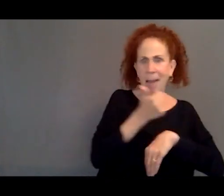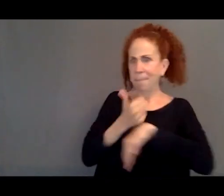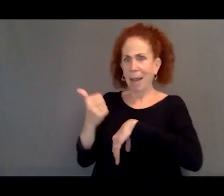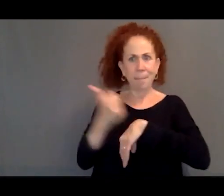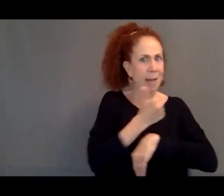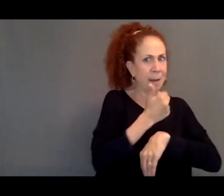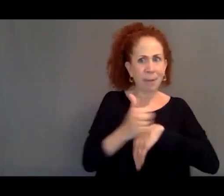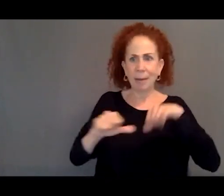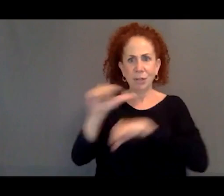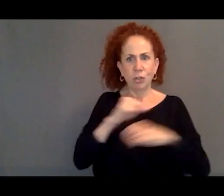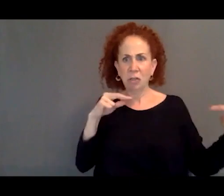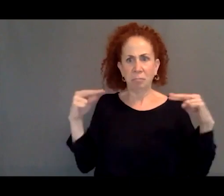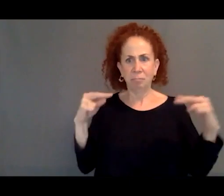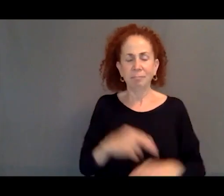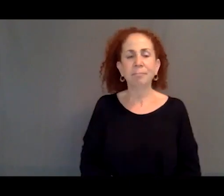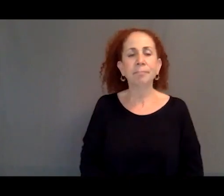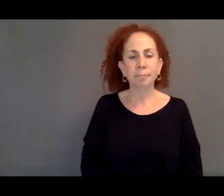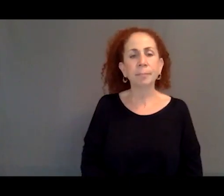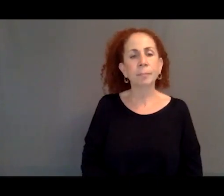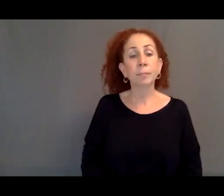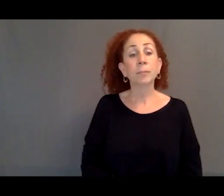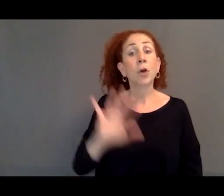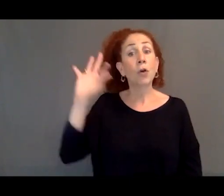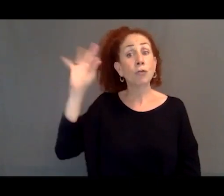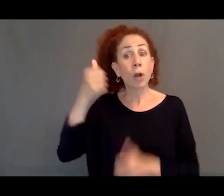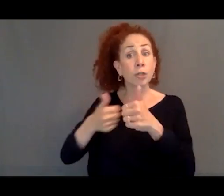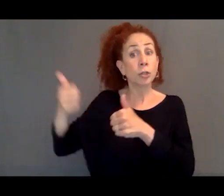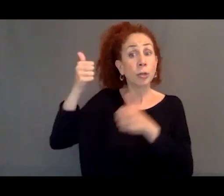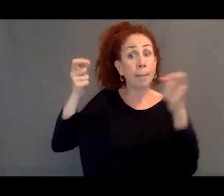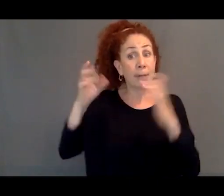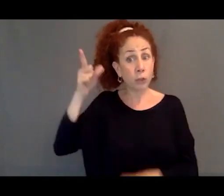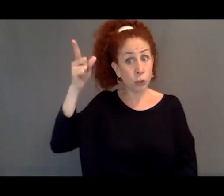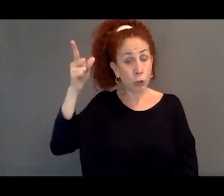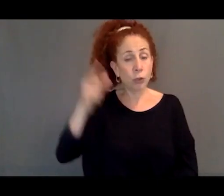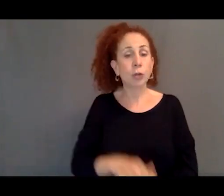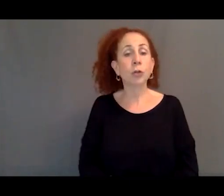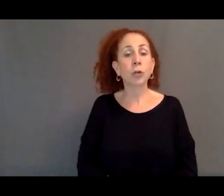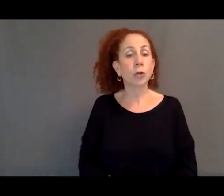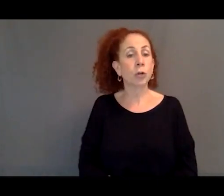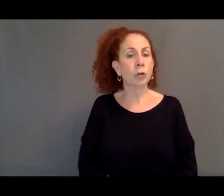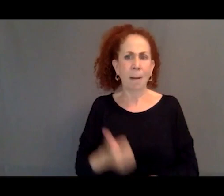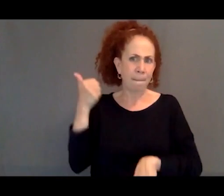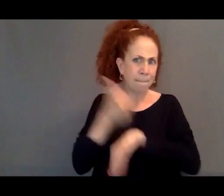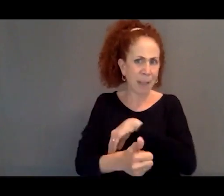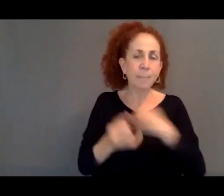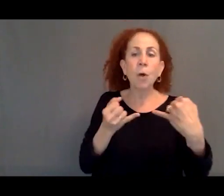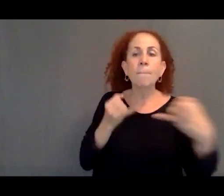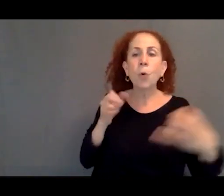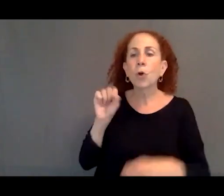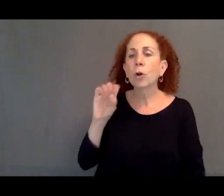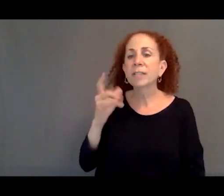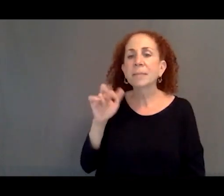The French minister immediately blamed border smugglers,